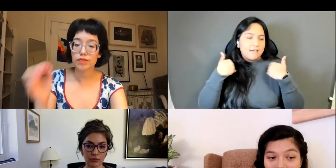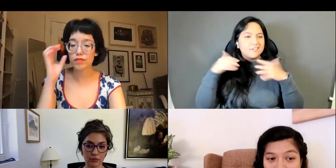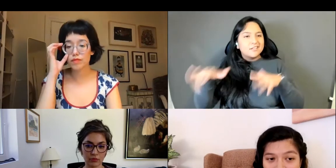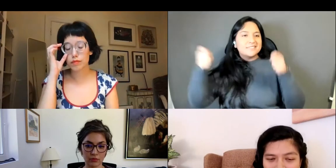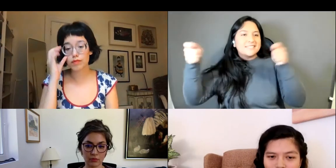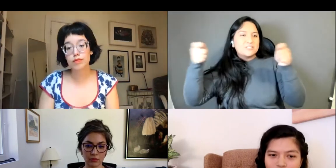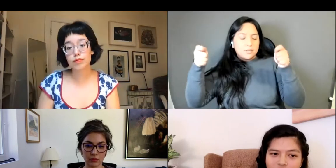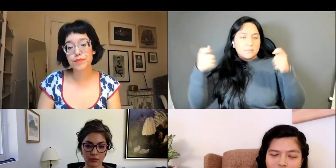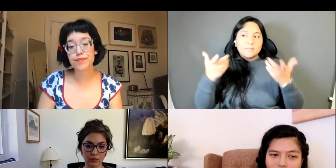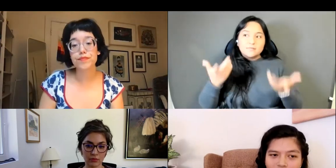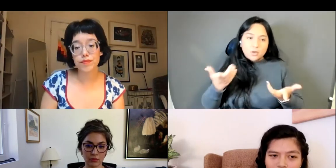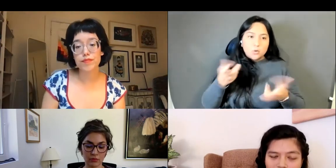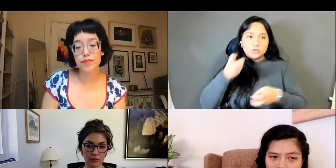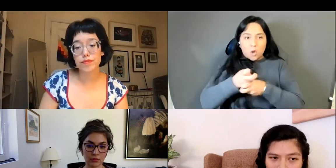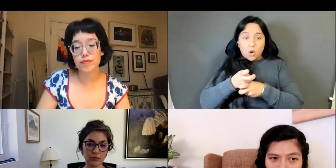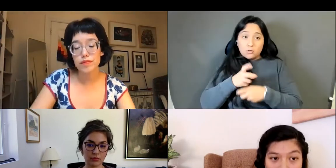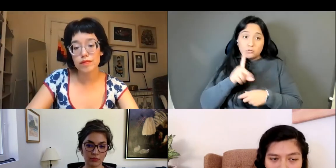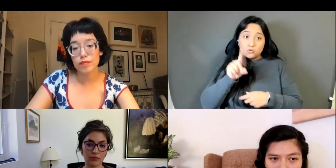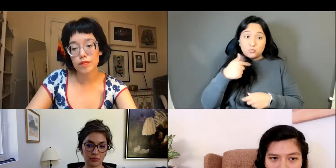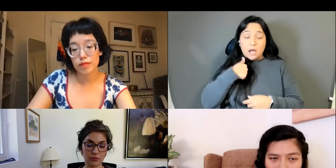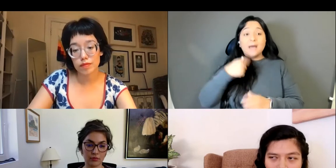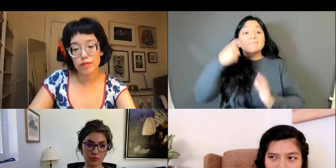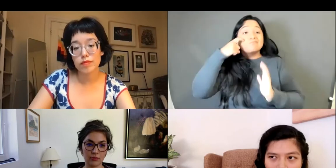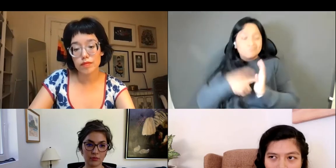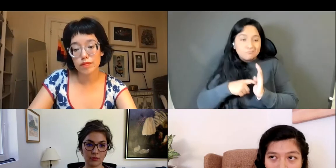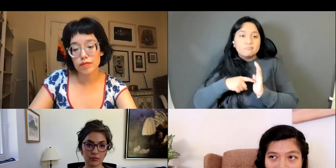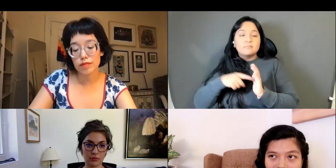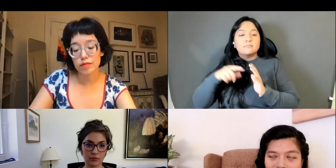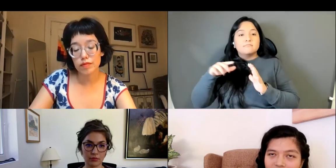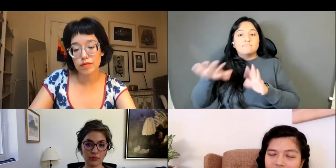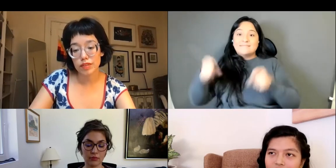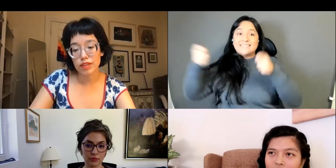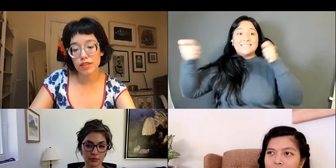dictatorship or choosing to acknowledge the history of colonialism and both were equally bad.